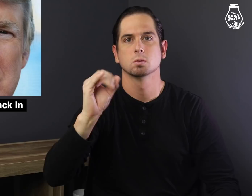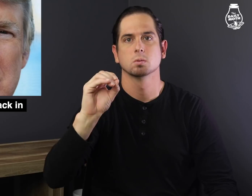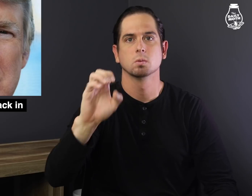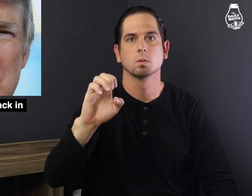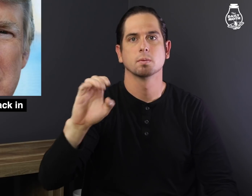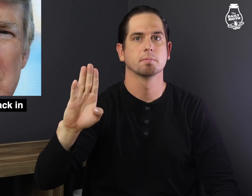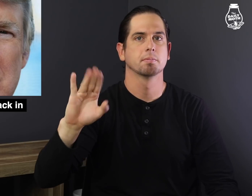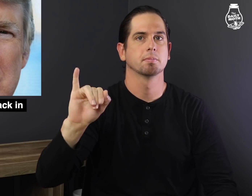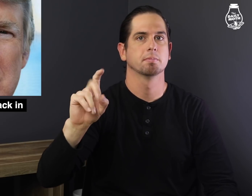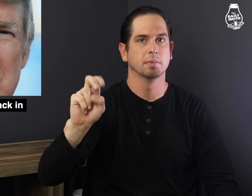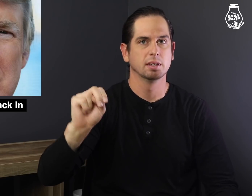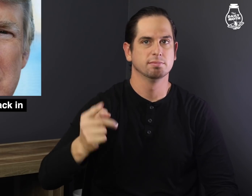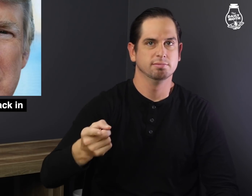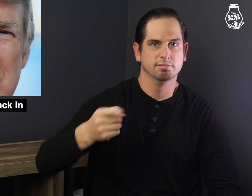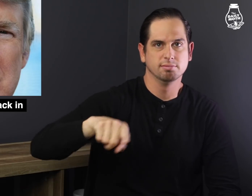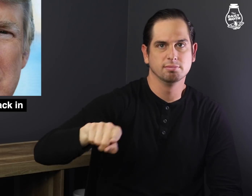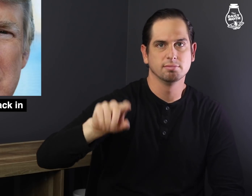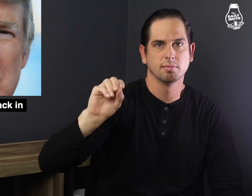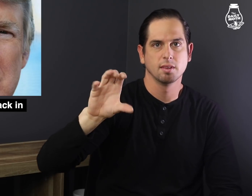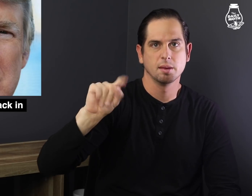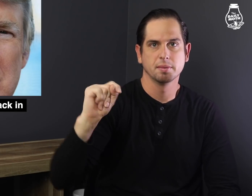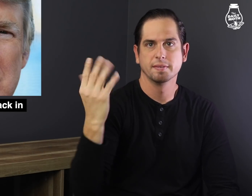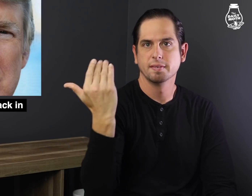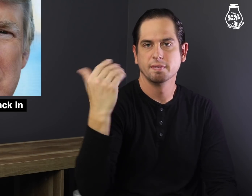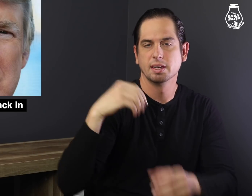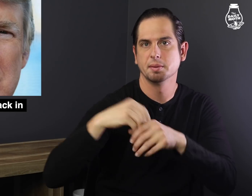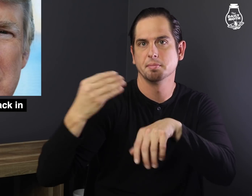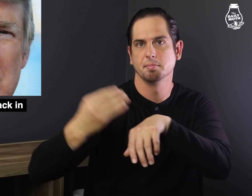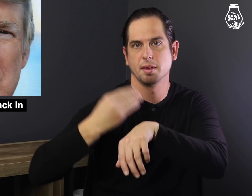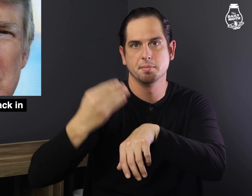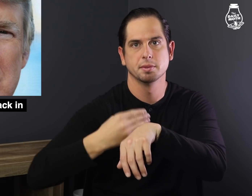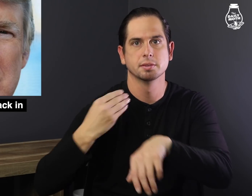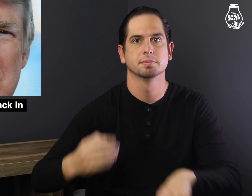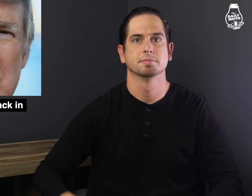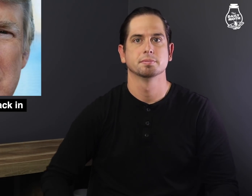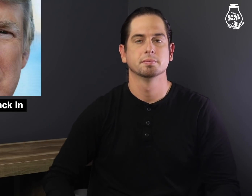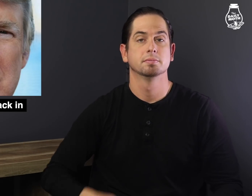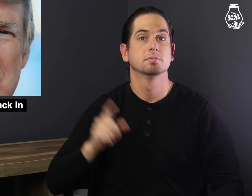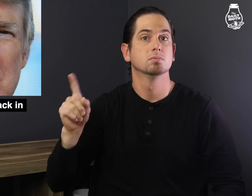Joe Biden on October 15 in Miami.